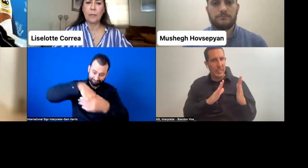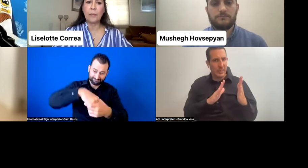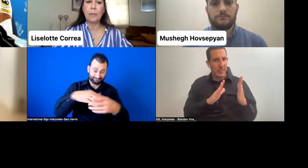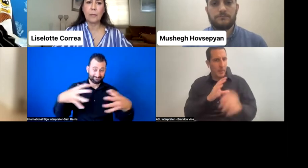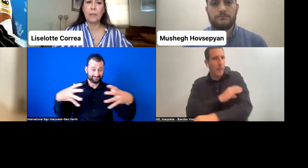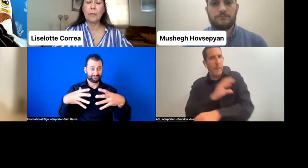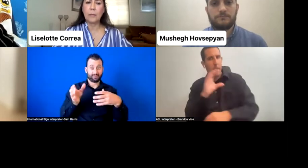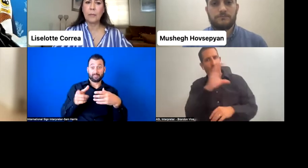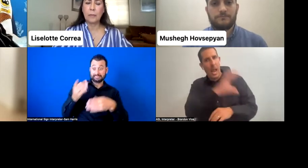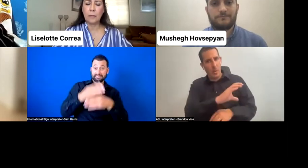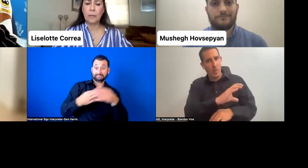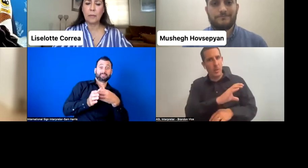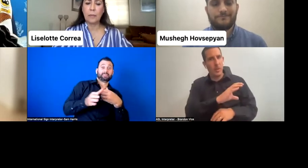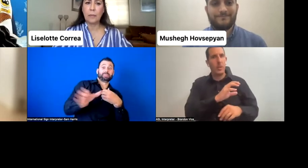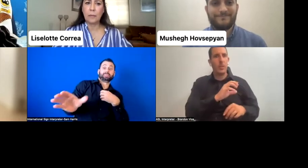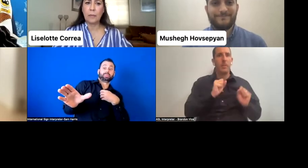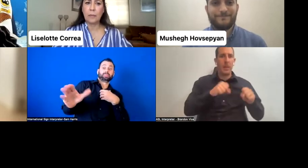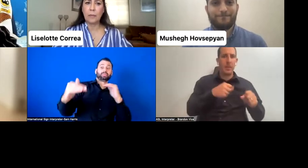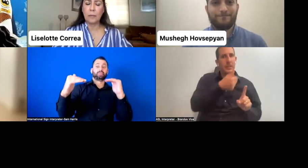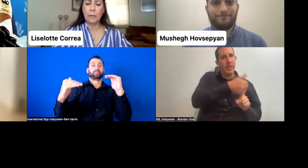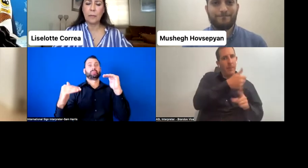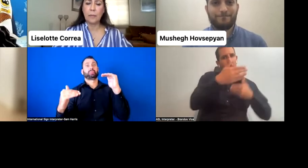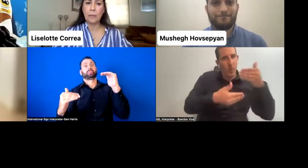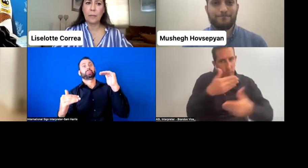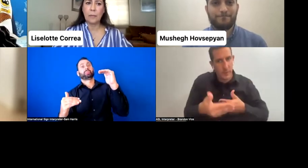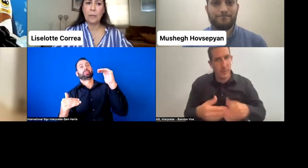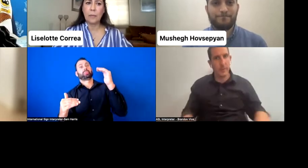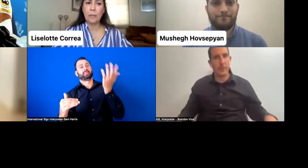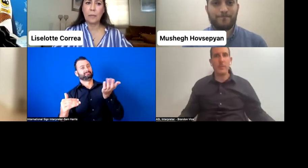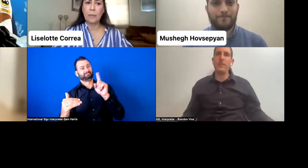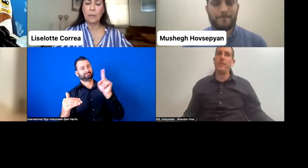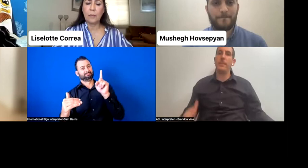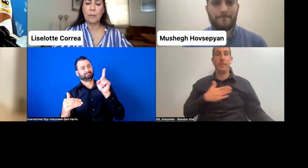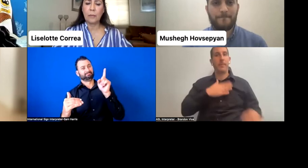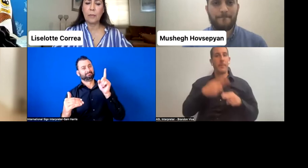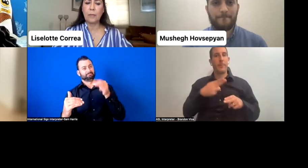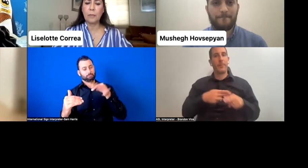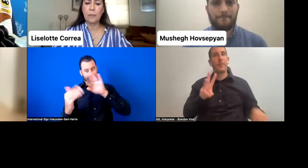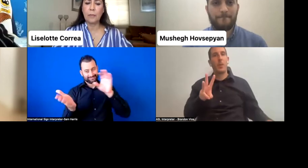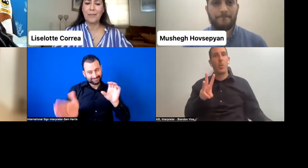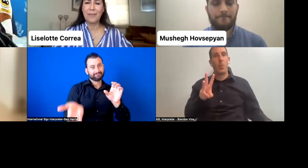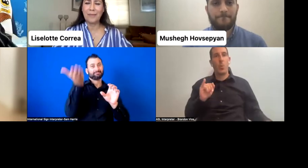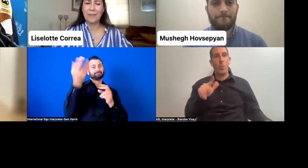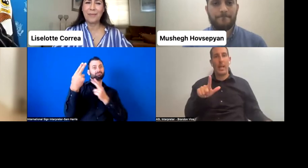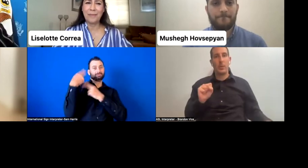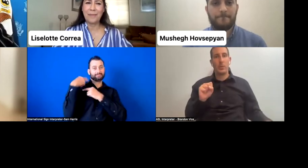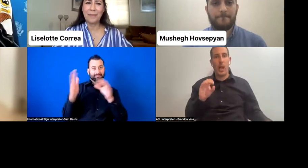Definitely. First of all, by the way, what's your name? Remind me of your first name? I am Wilson. Wilson, awesome. Thank you so much, Wilson.